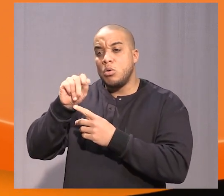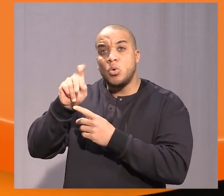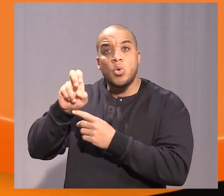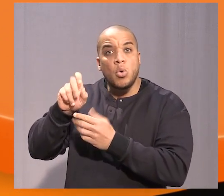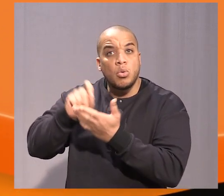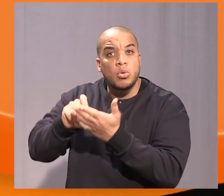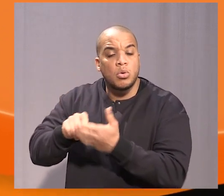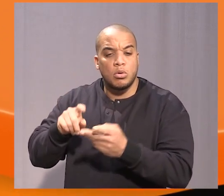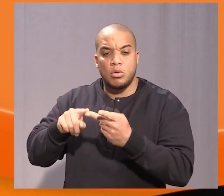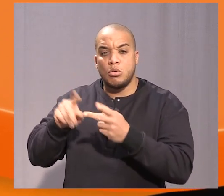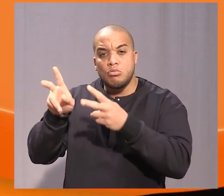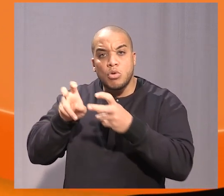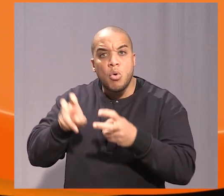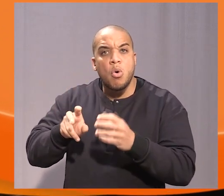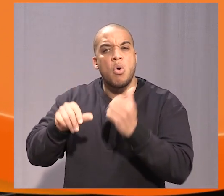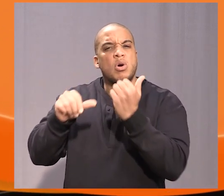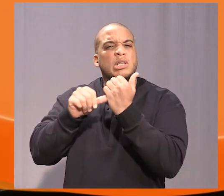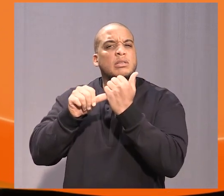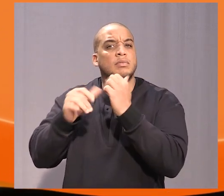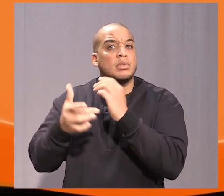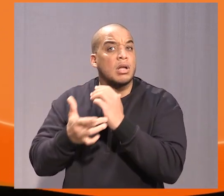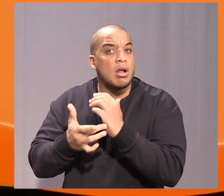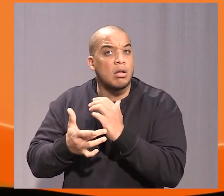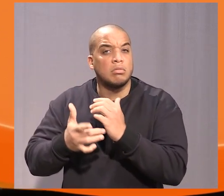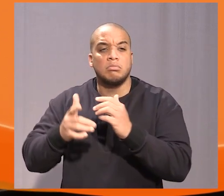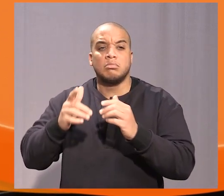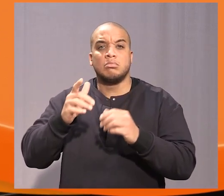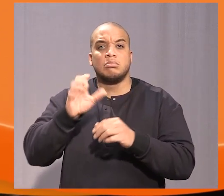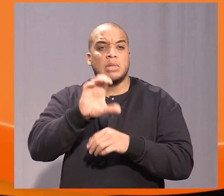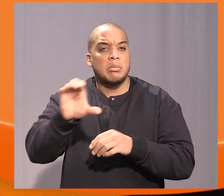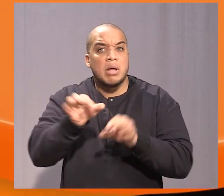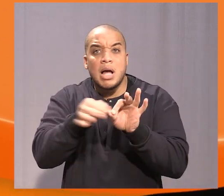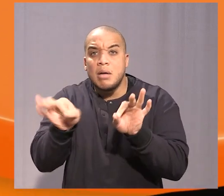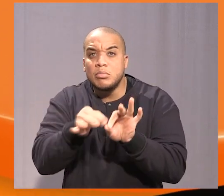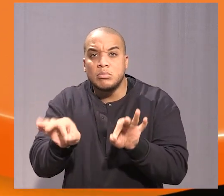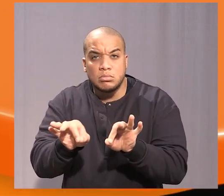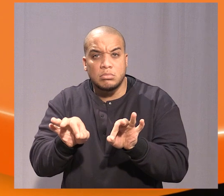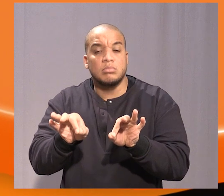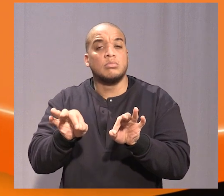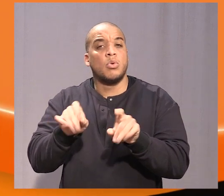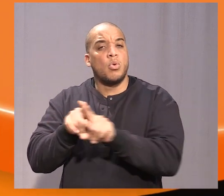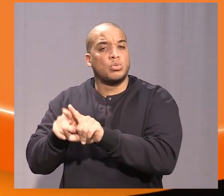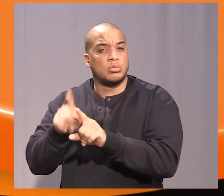assistive technology, captioning, and interpreting,